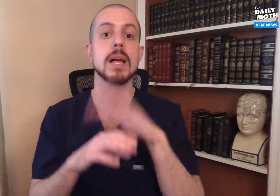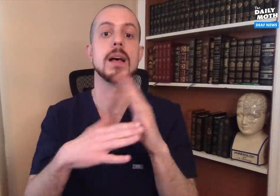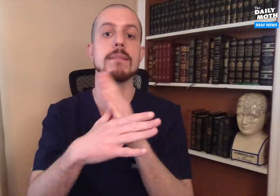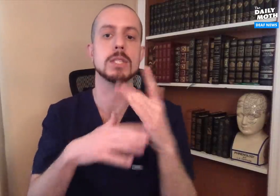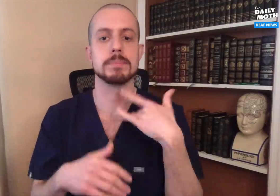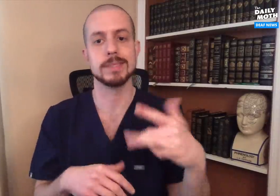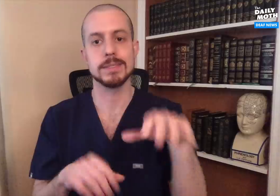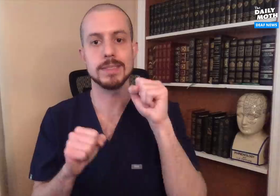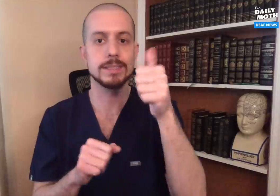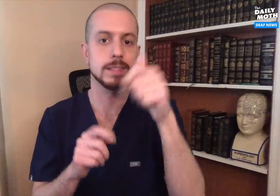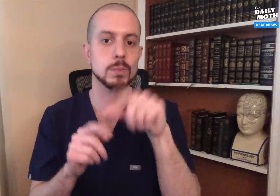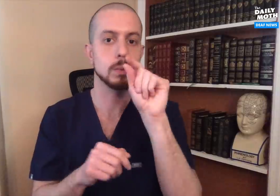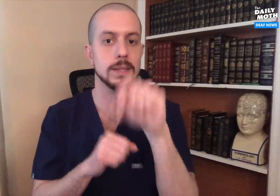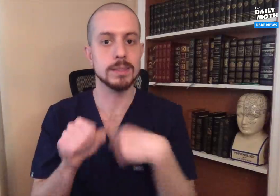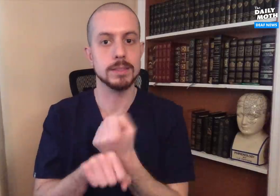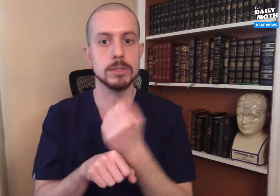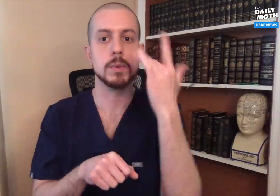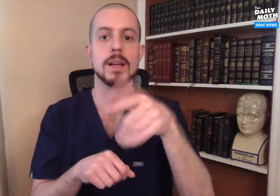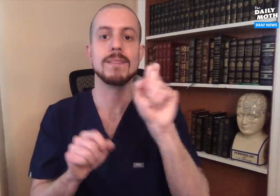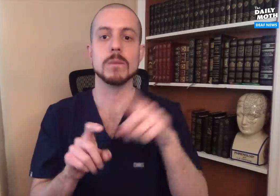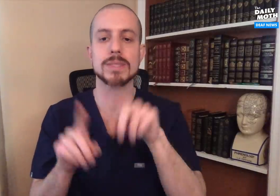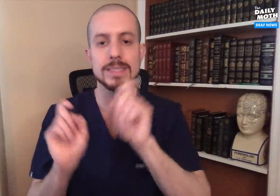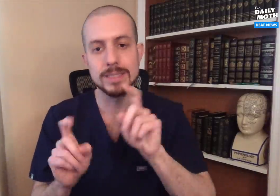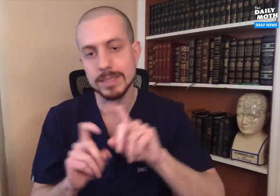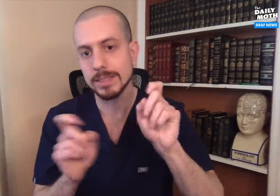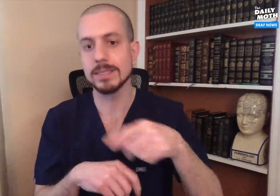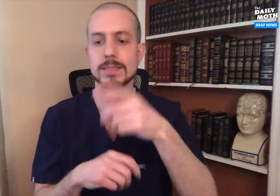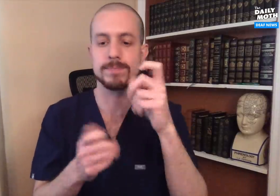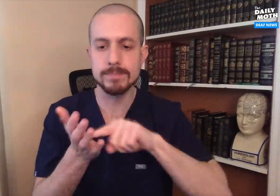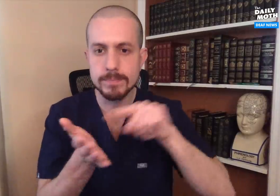On average it takes 10-20 years, because it takes time to study